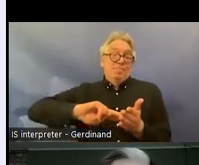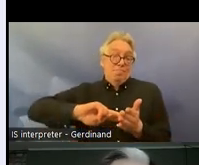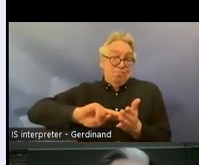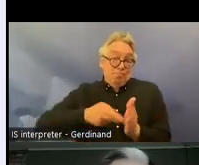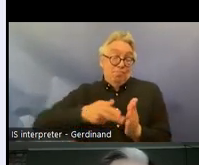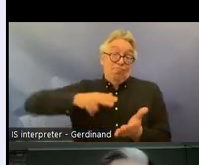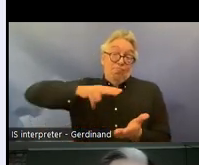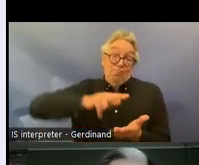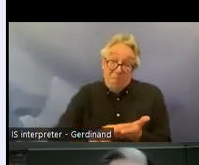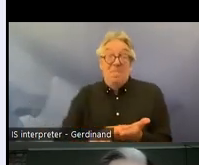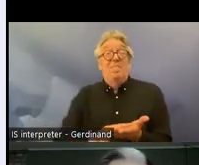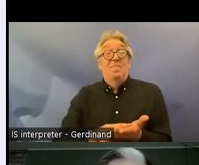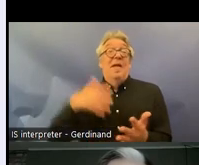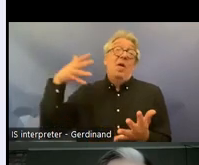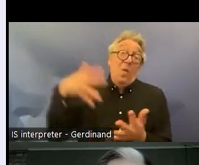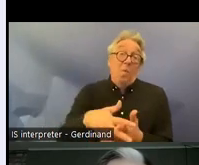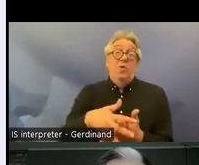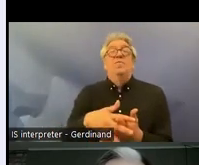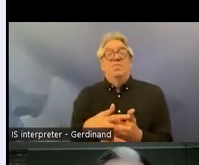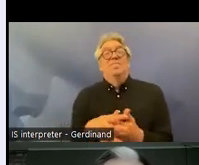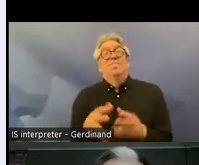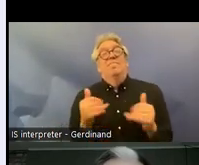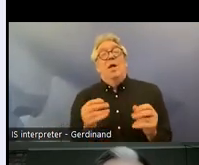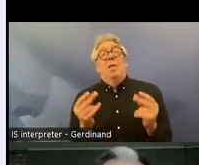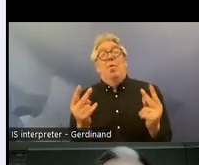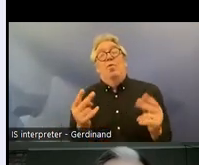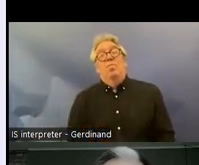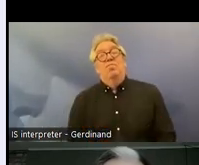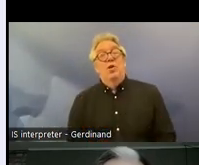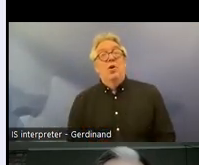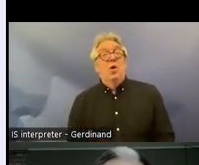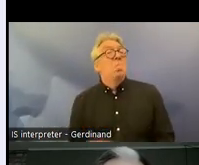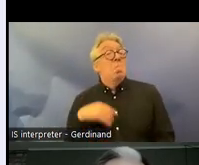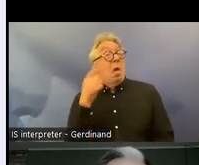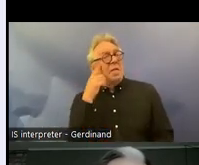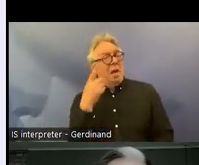and uh I think that we can be uh hopeful about the process that is ongoing in